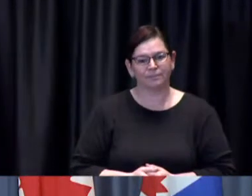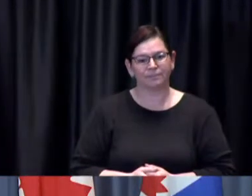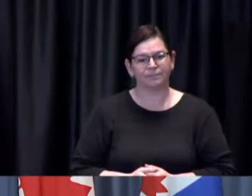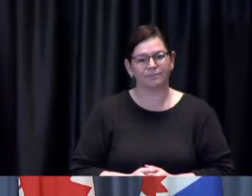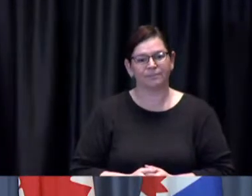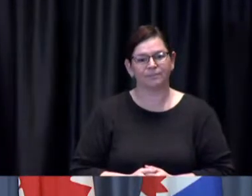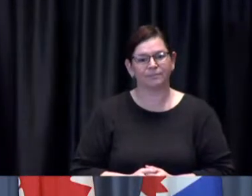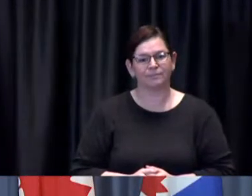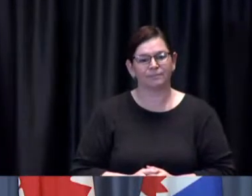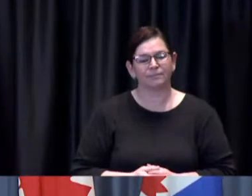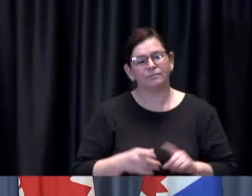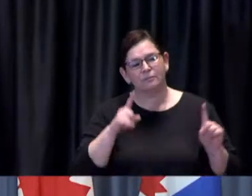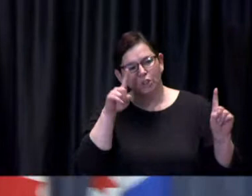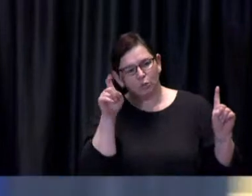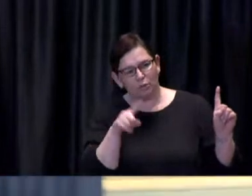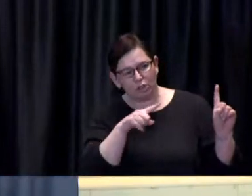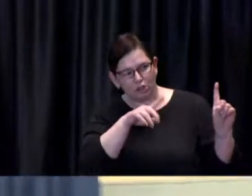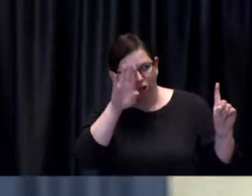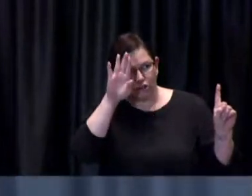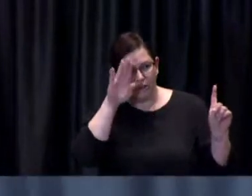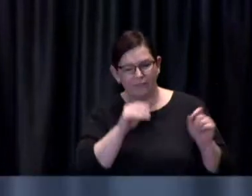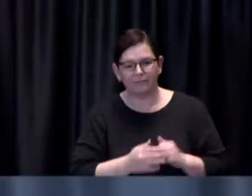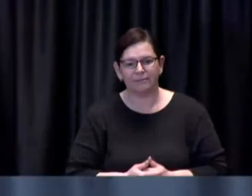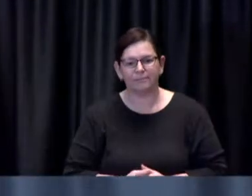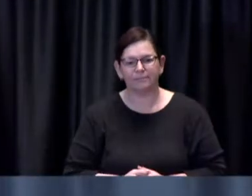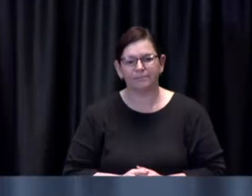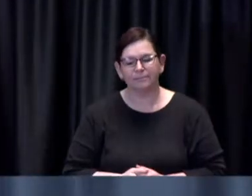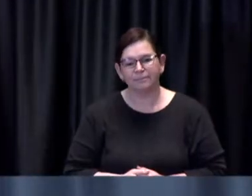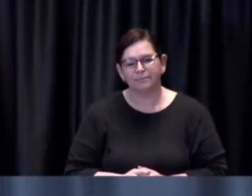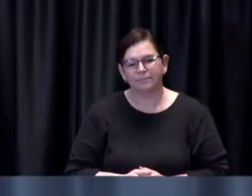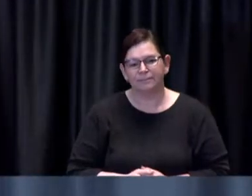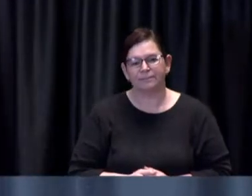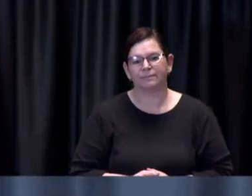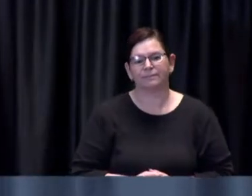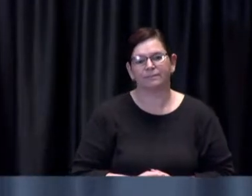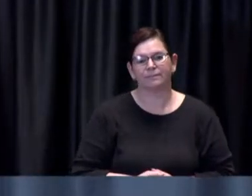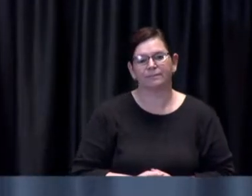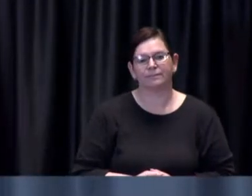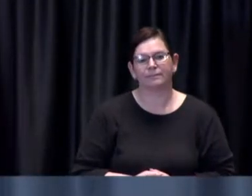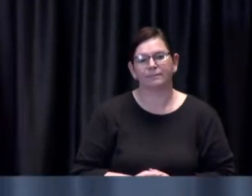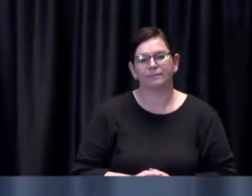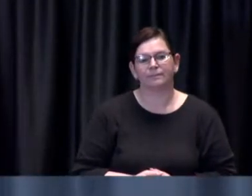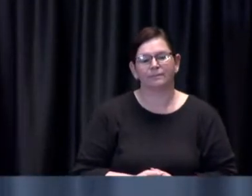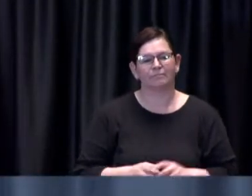Chief you mentioned earlier in the press say that no doses are being wasted in the city can you just sort of clarify how that